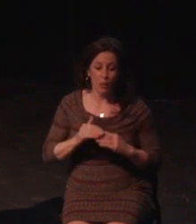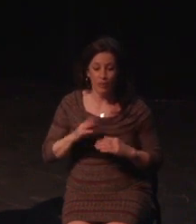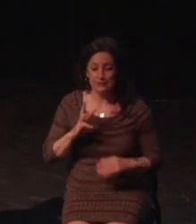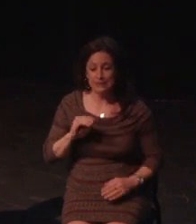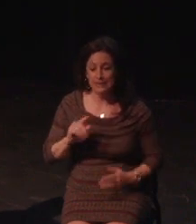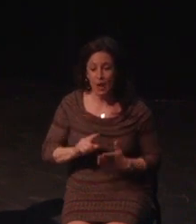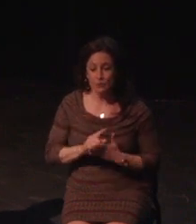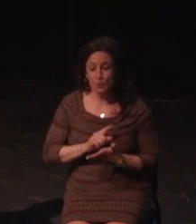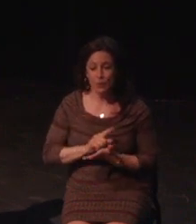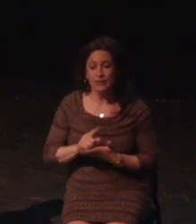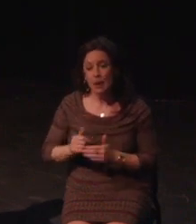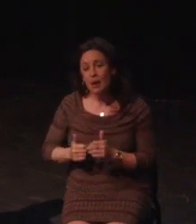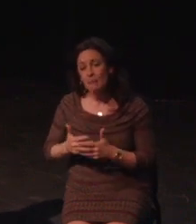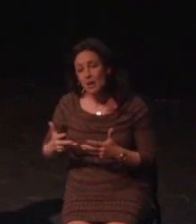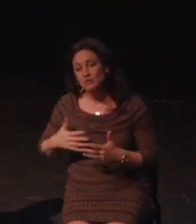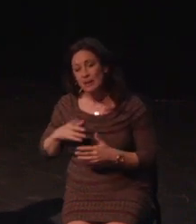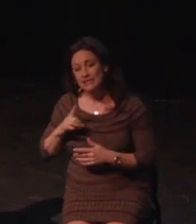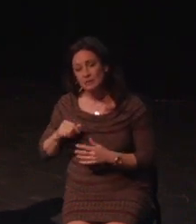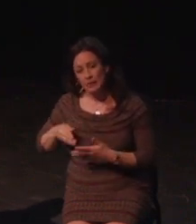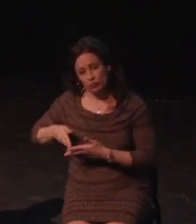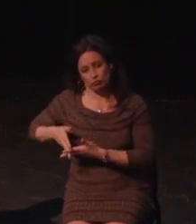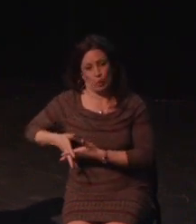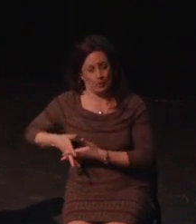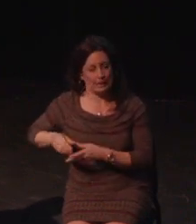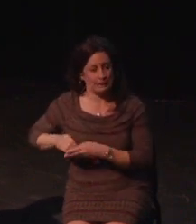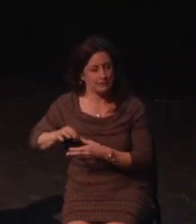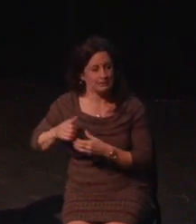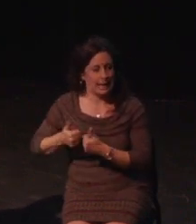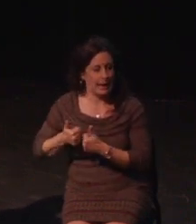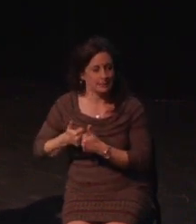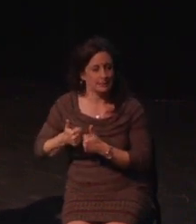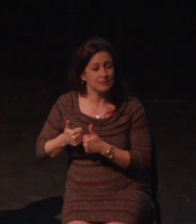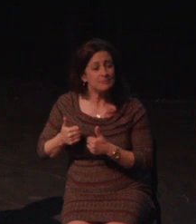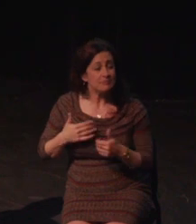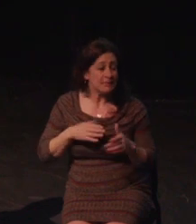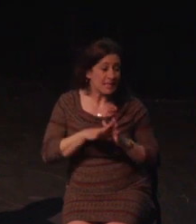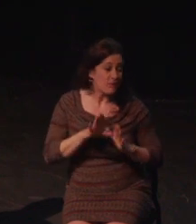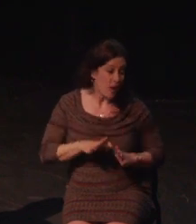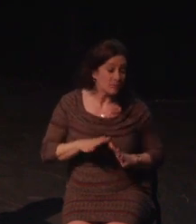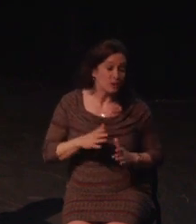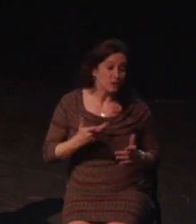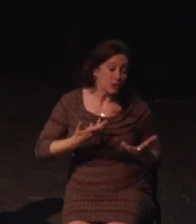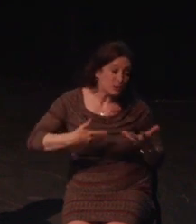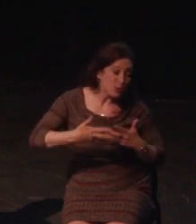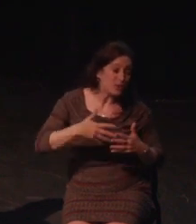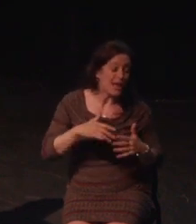I want the challenge. I want to have fun, or to love the game, the same games as my non-disabled peers